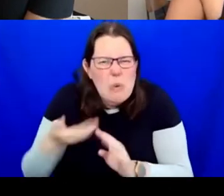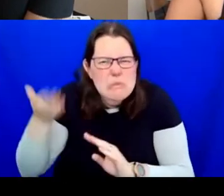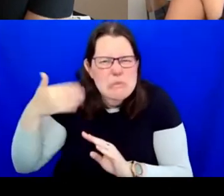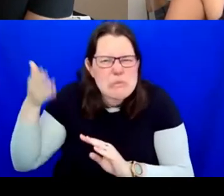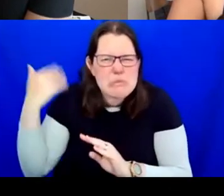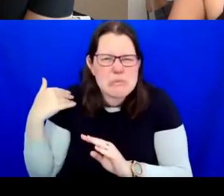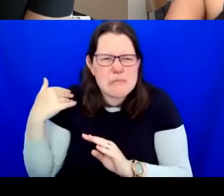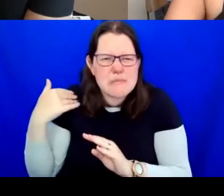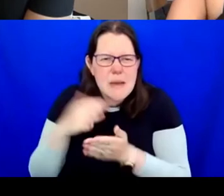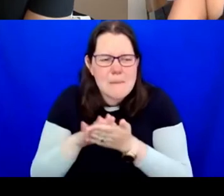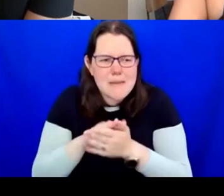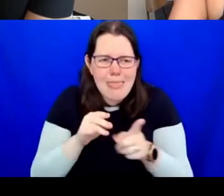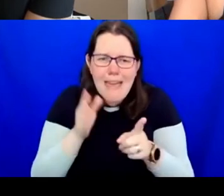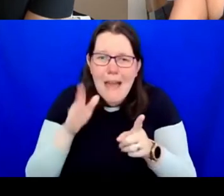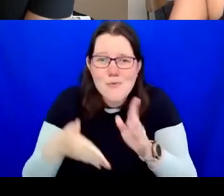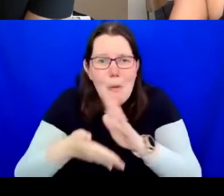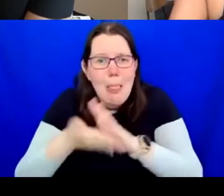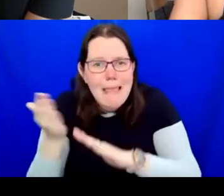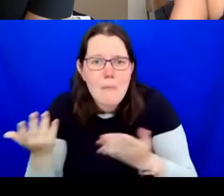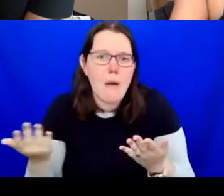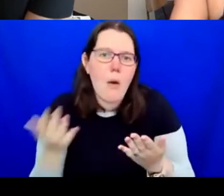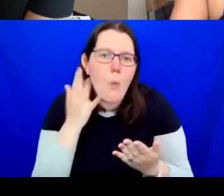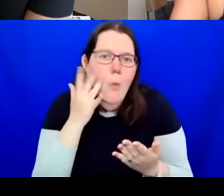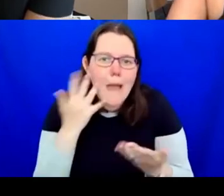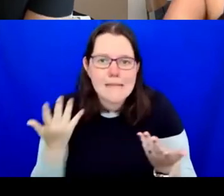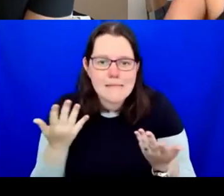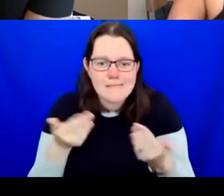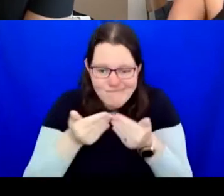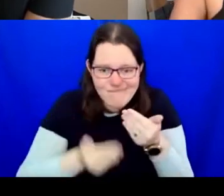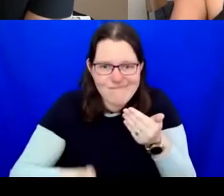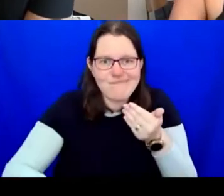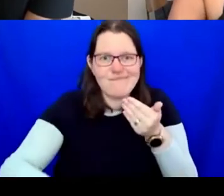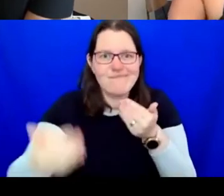but how many years will it take to do that or for them to leave on their own terms.